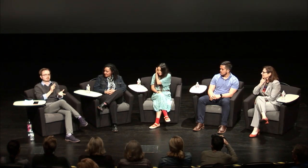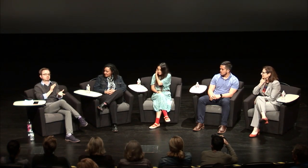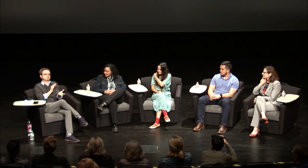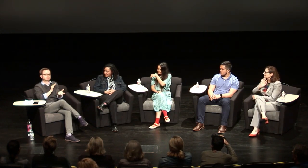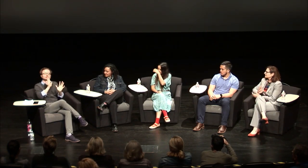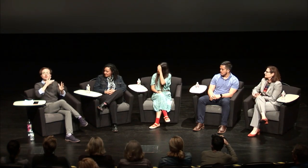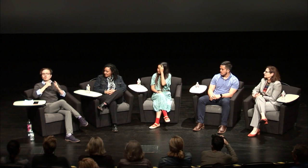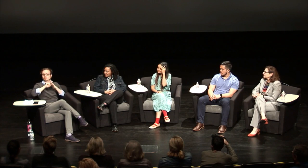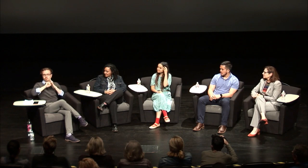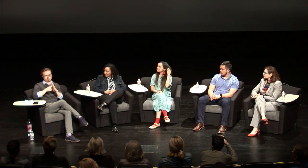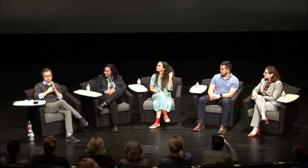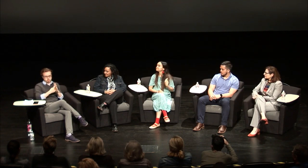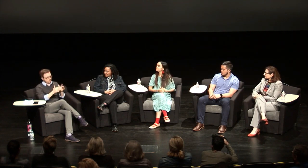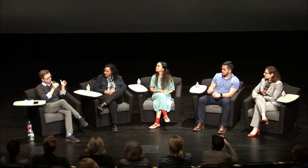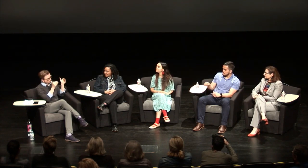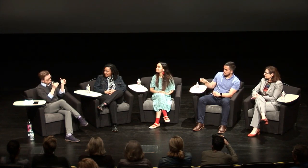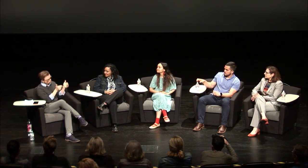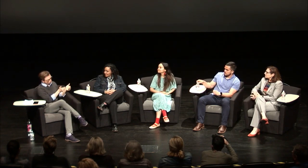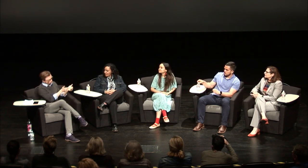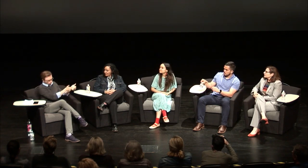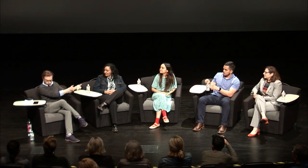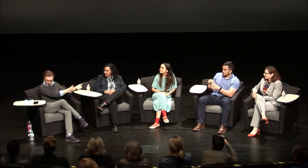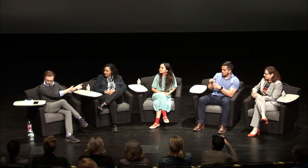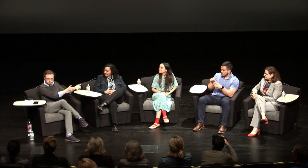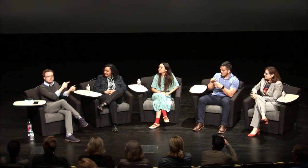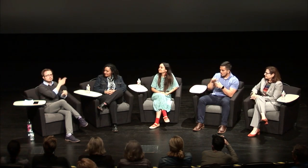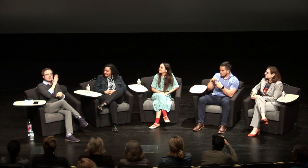that they bring as a group and as individuals so we'll just start with